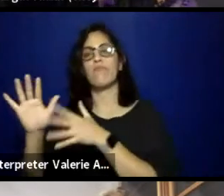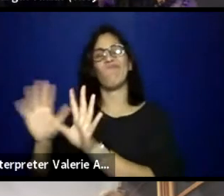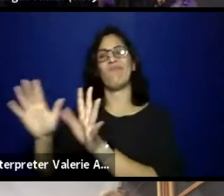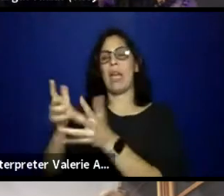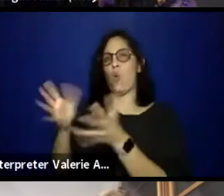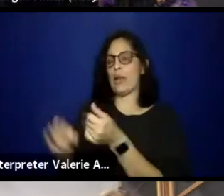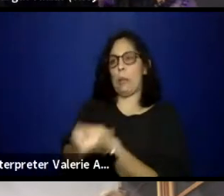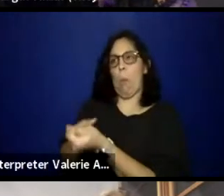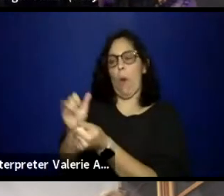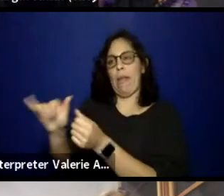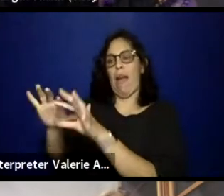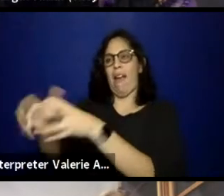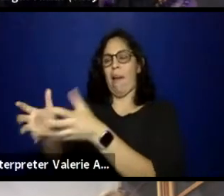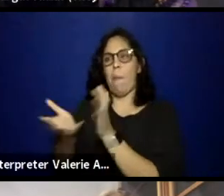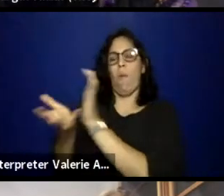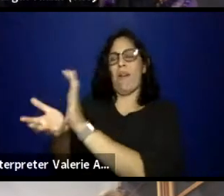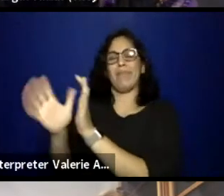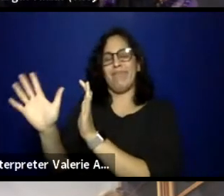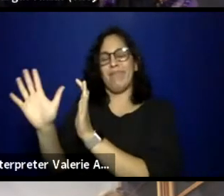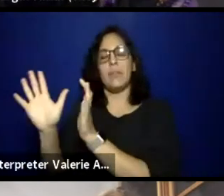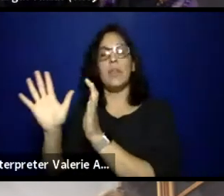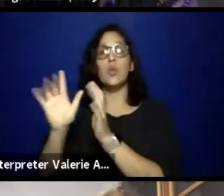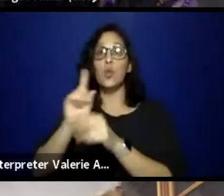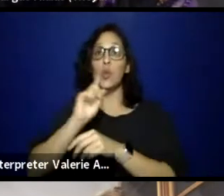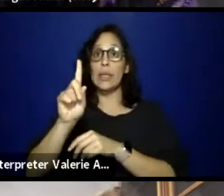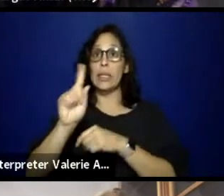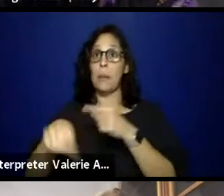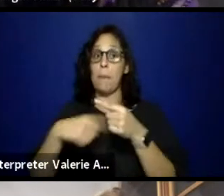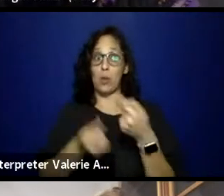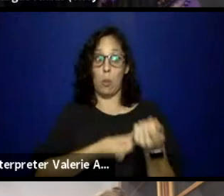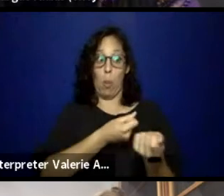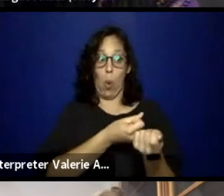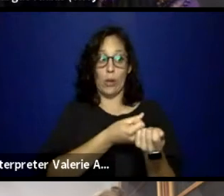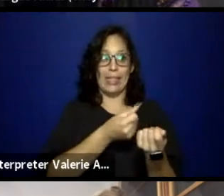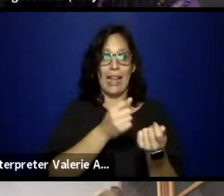and not alienating a subscriber base that is racist,